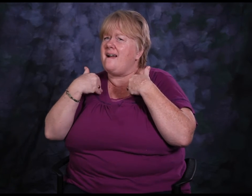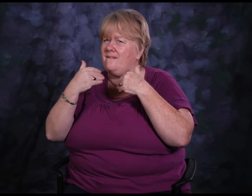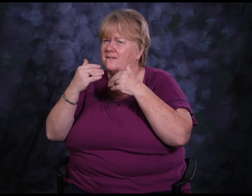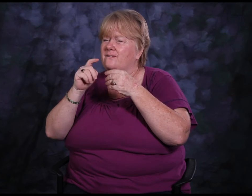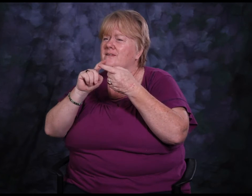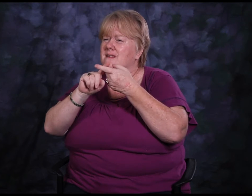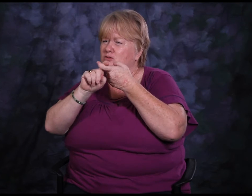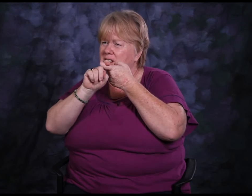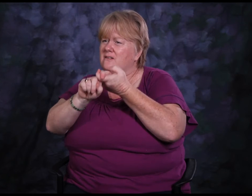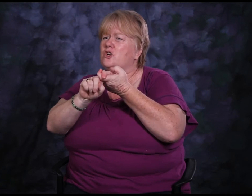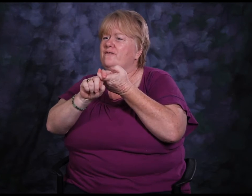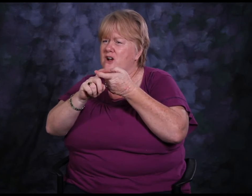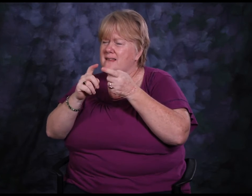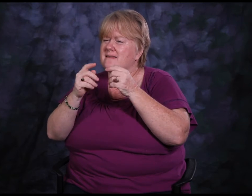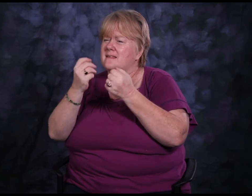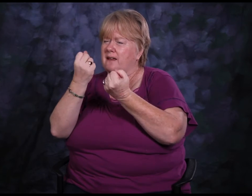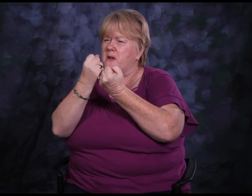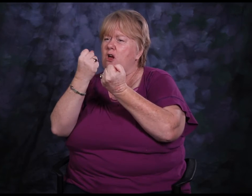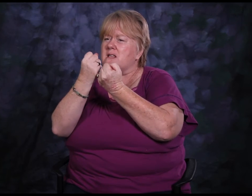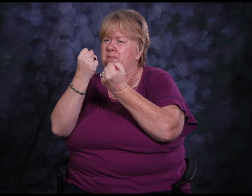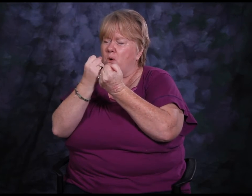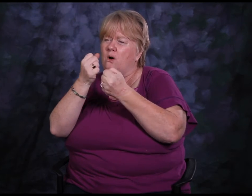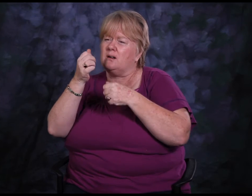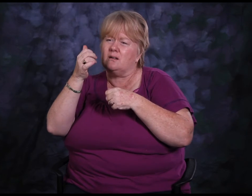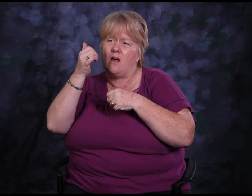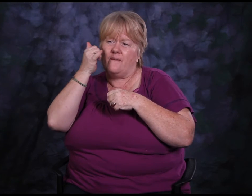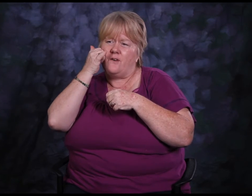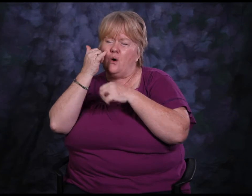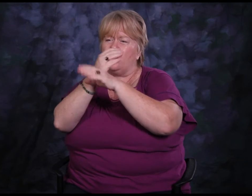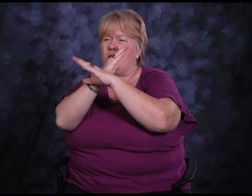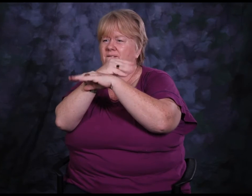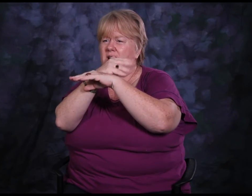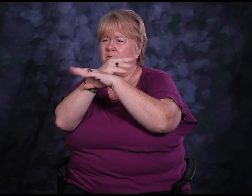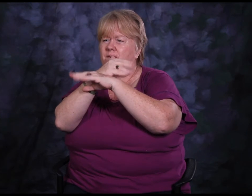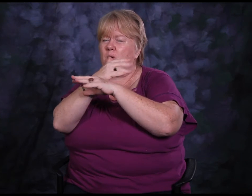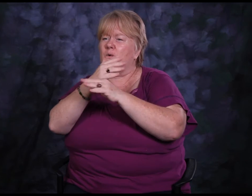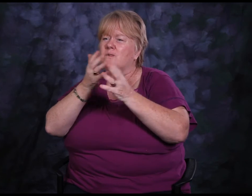I have great friends who I use for support on the videophone.